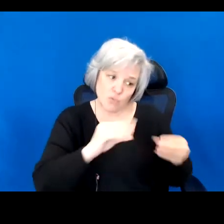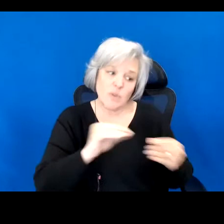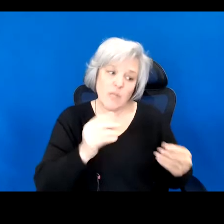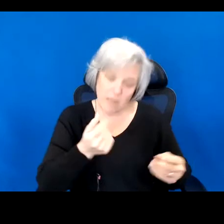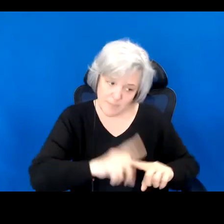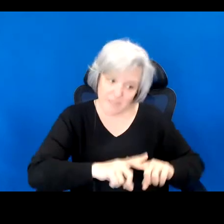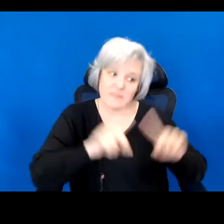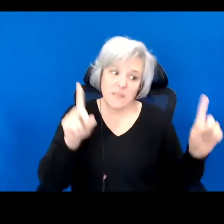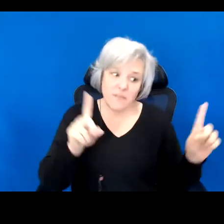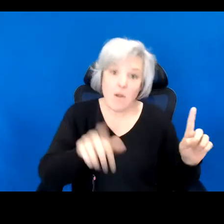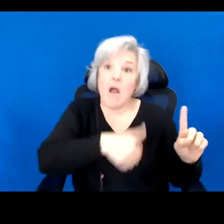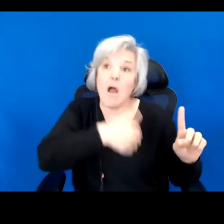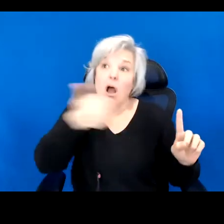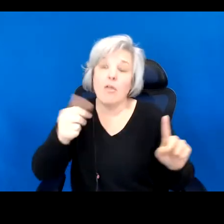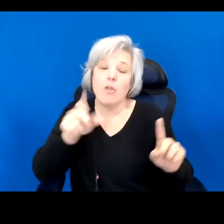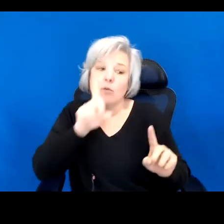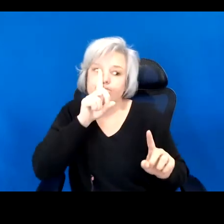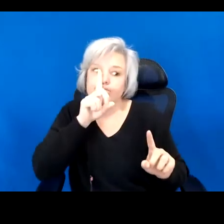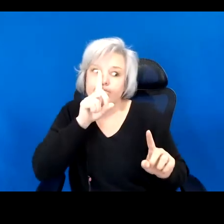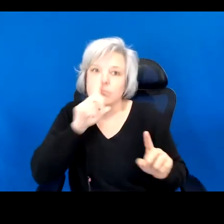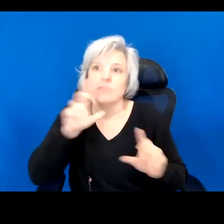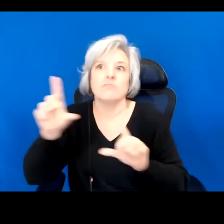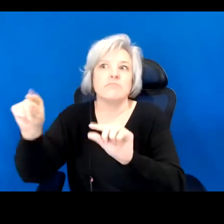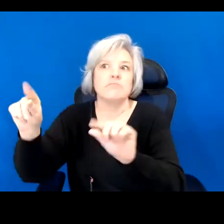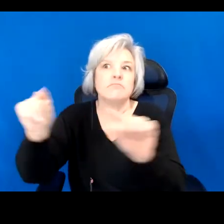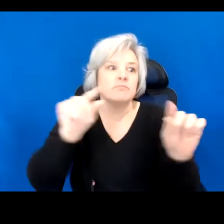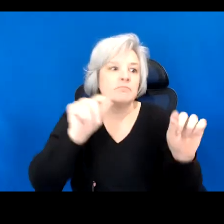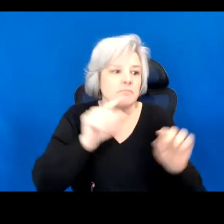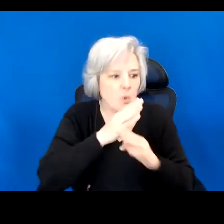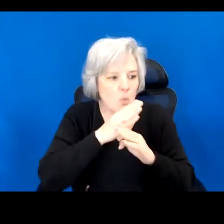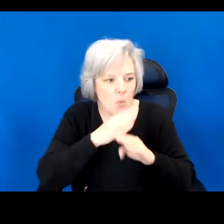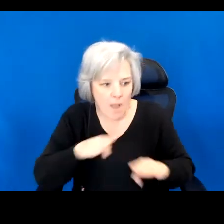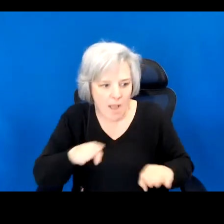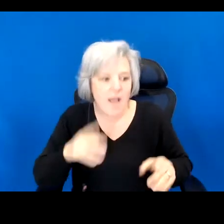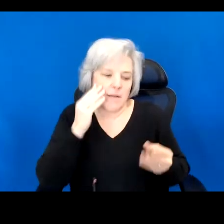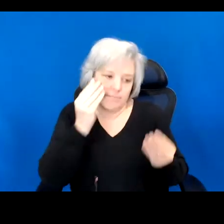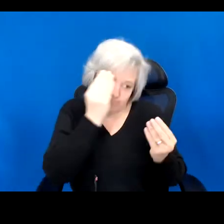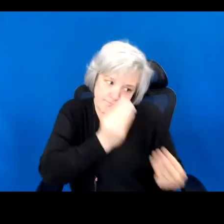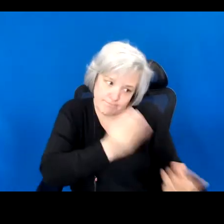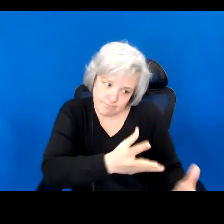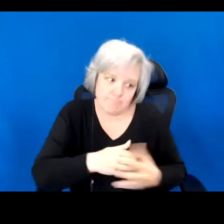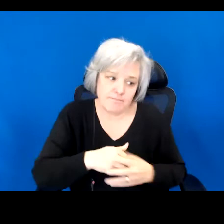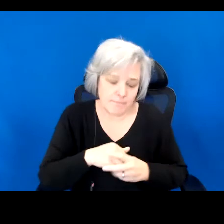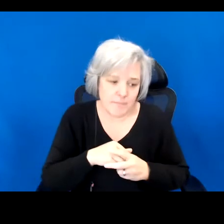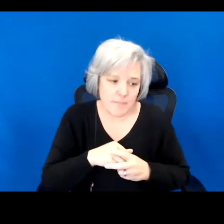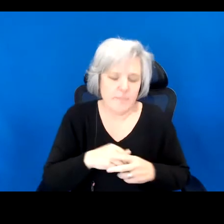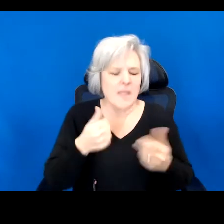stories that don't get told at school. I pressed on to explain that history is a